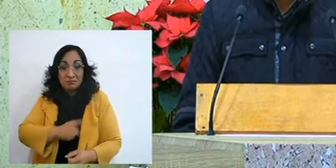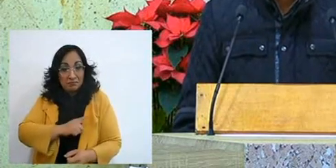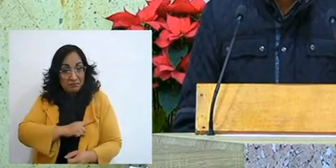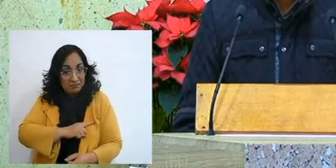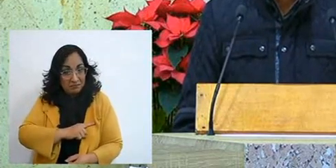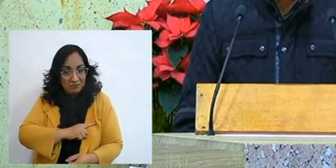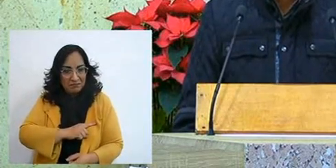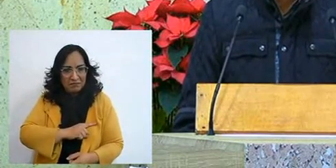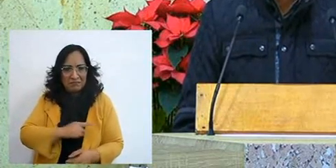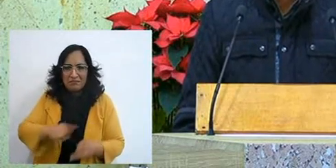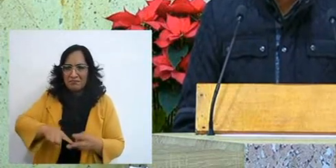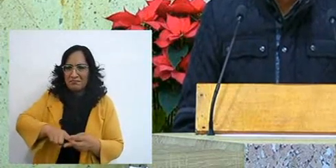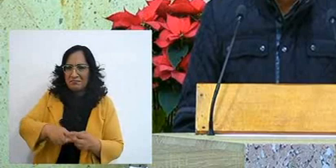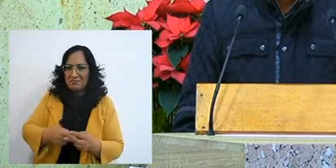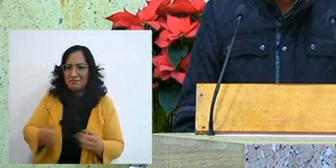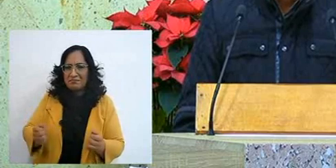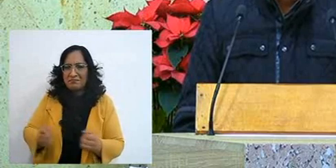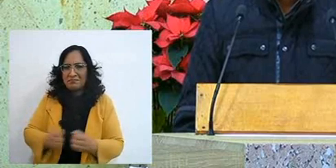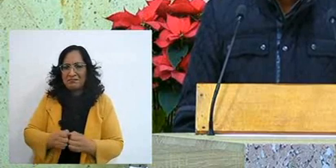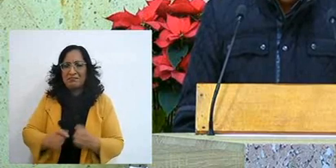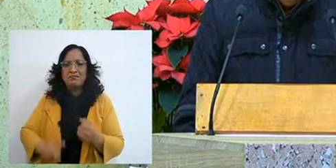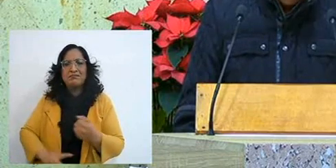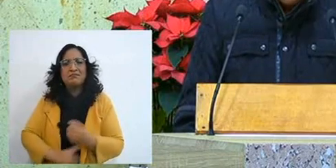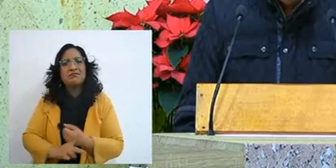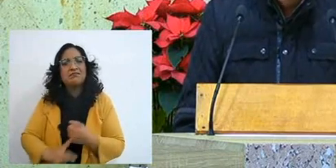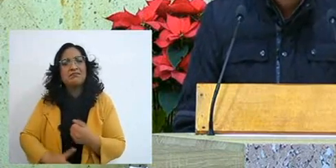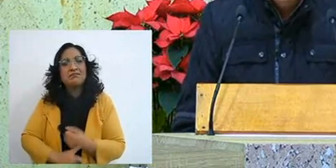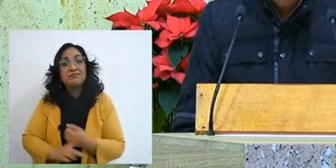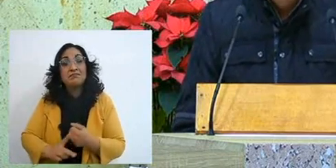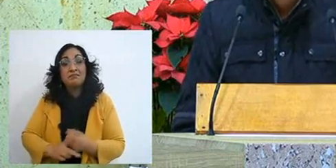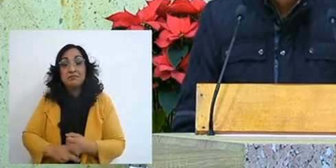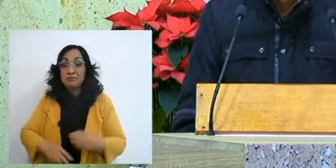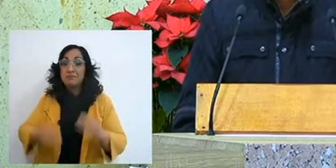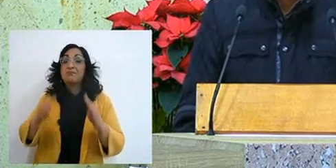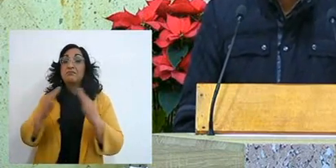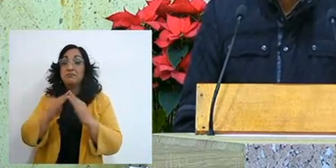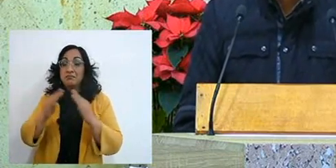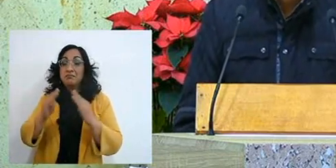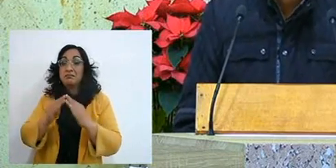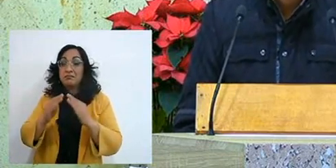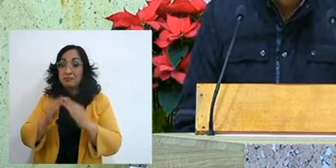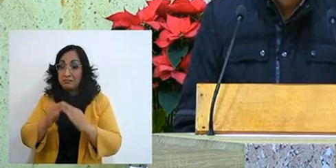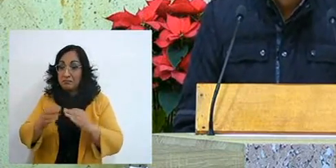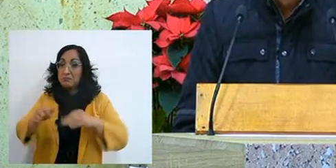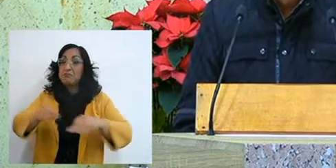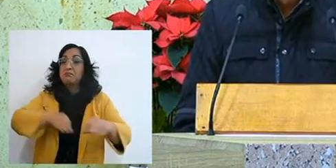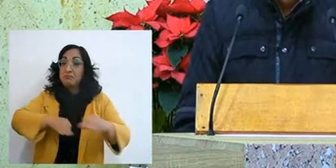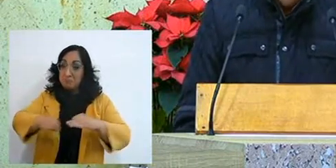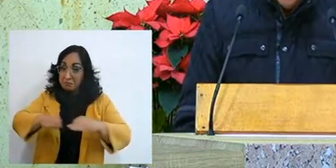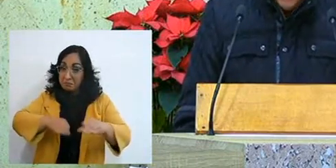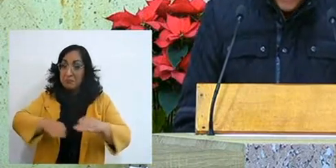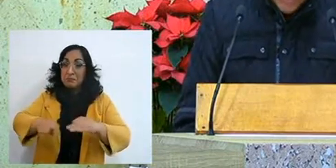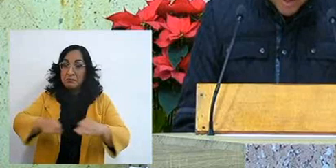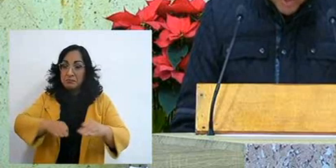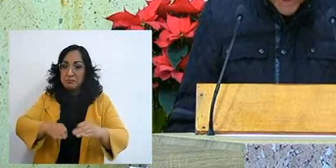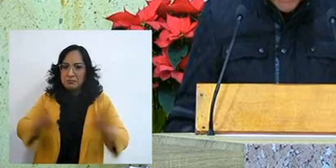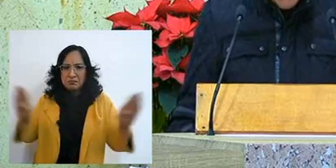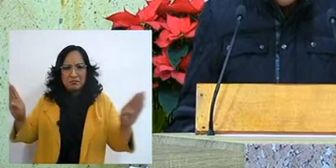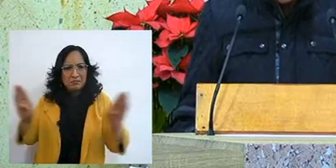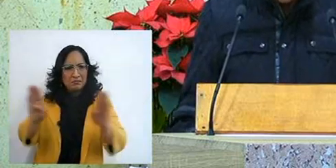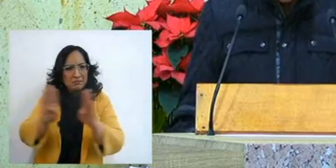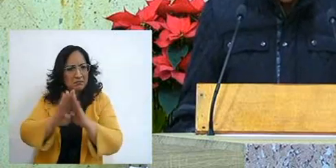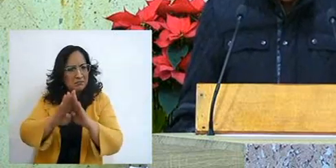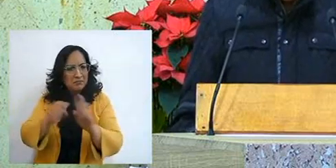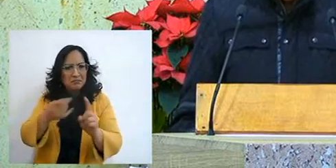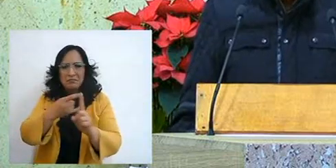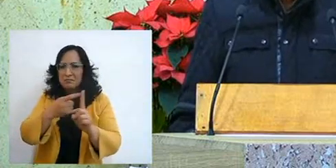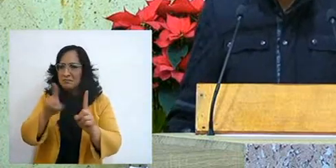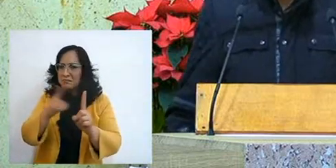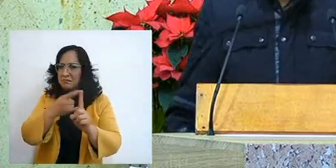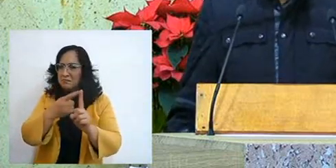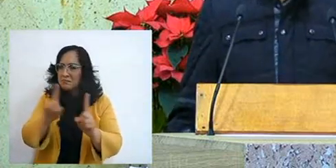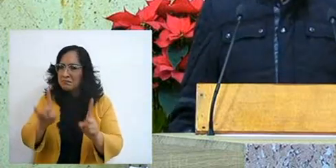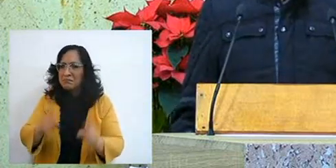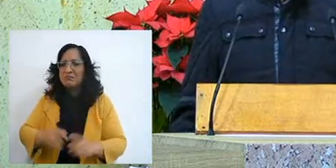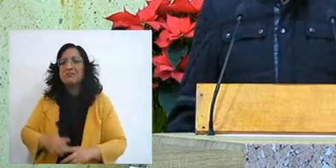I started with problems at home, at work, doors were closed,